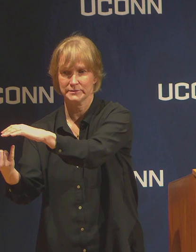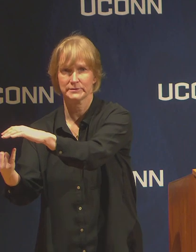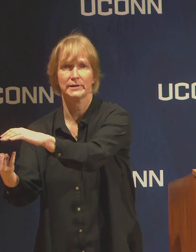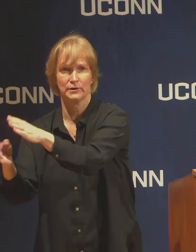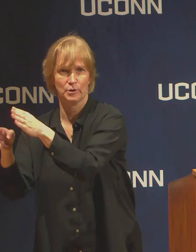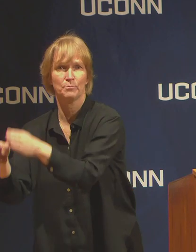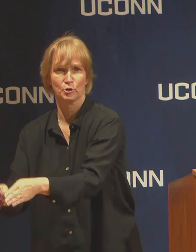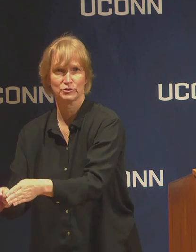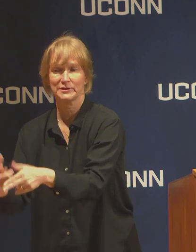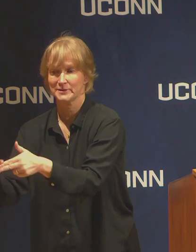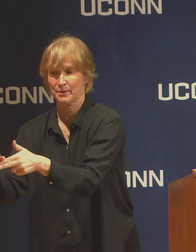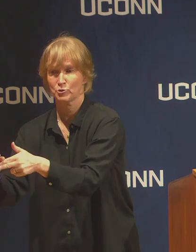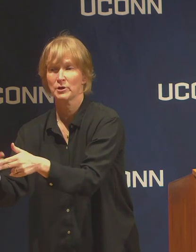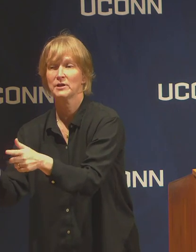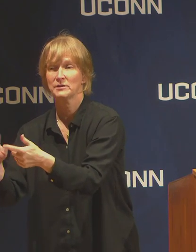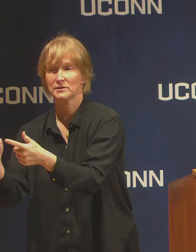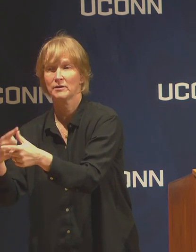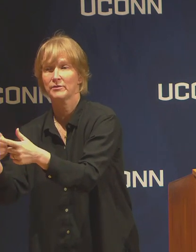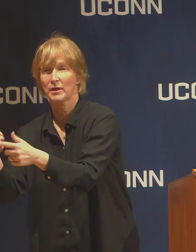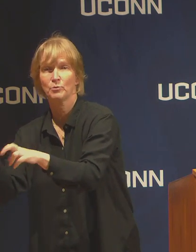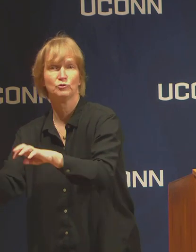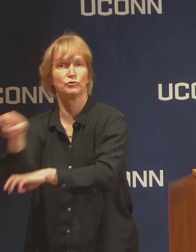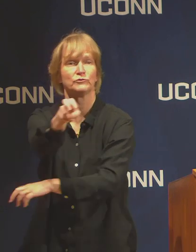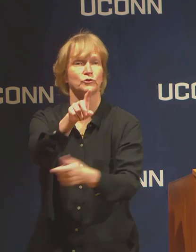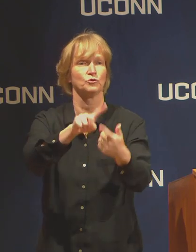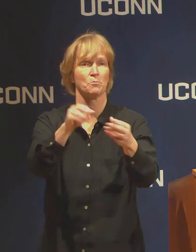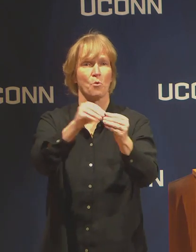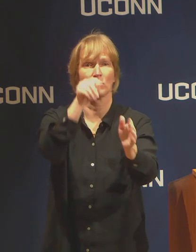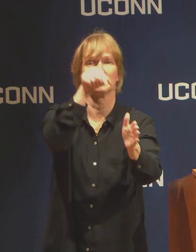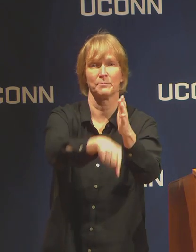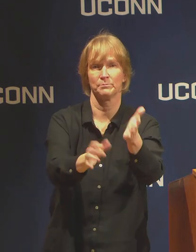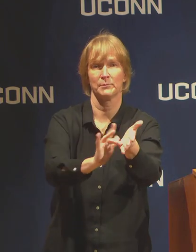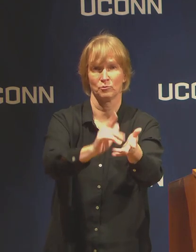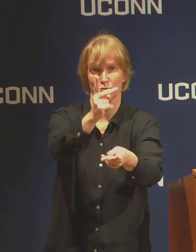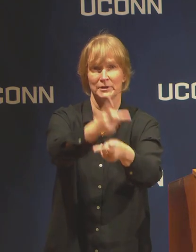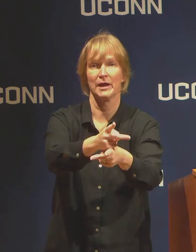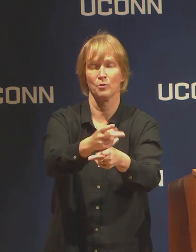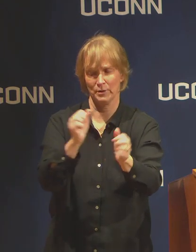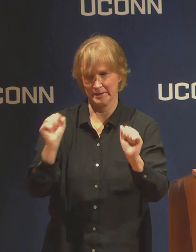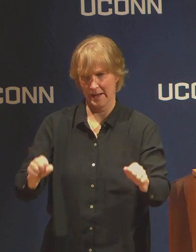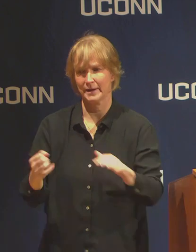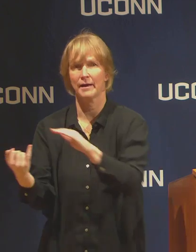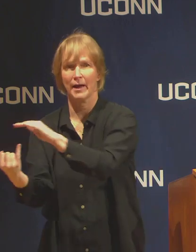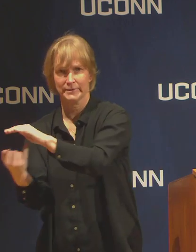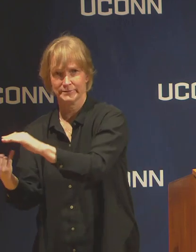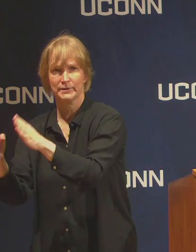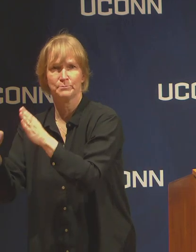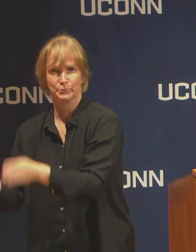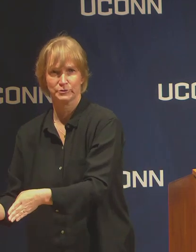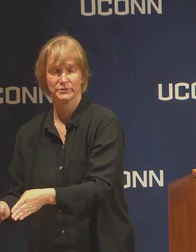transport to more extensive medical care, and we will have the ability within our residence halls